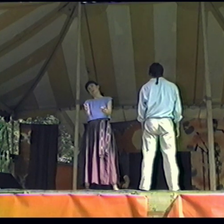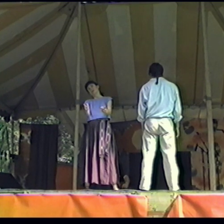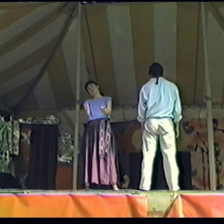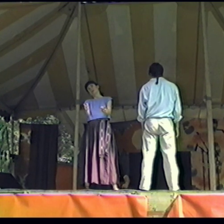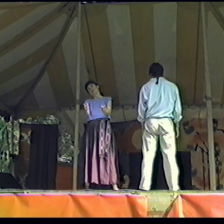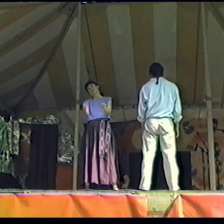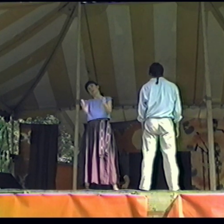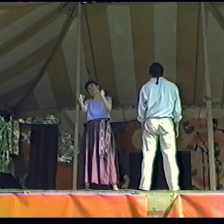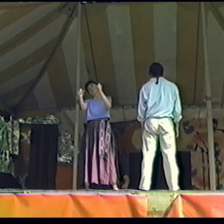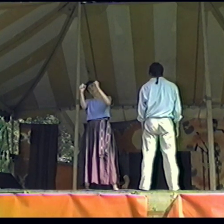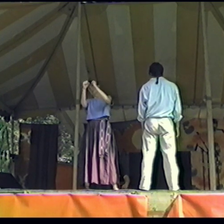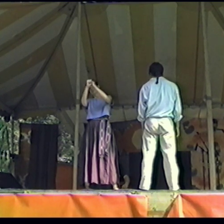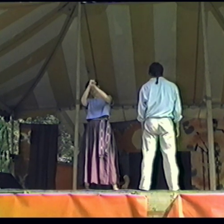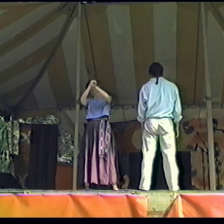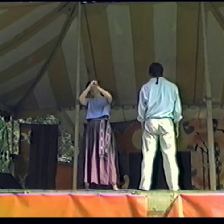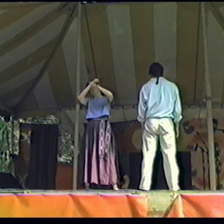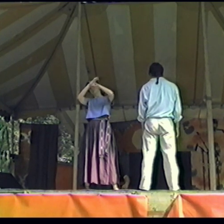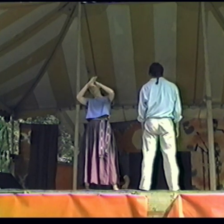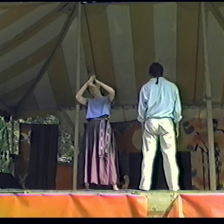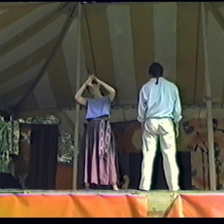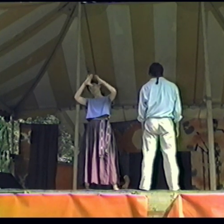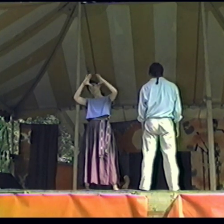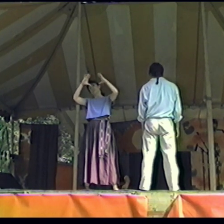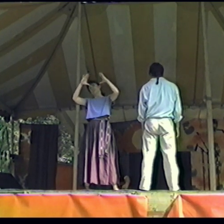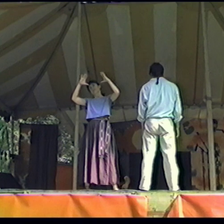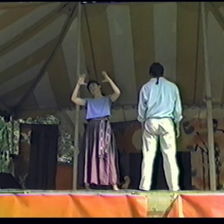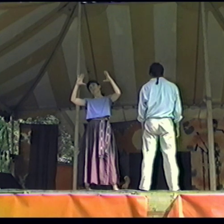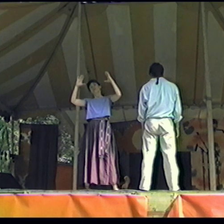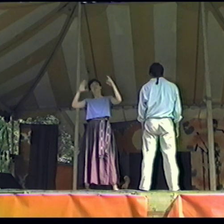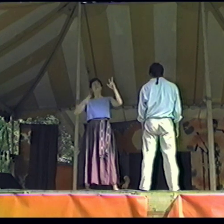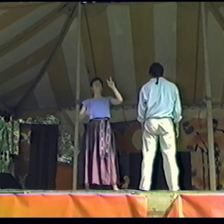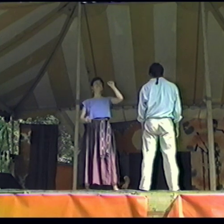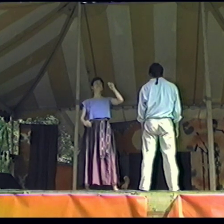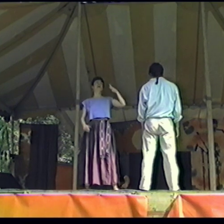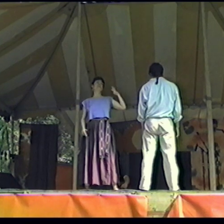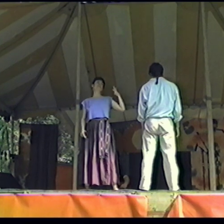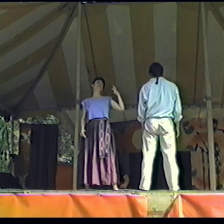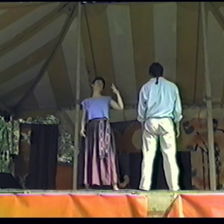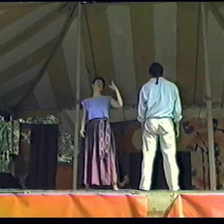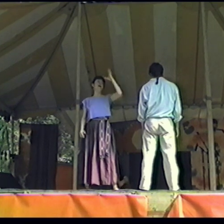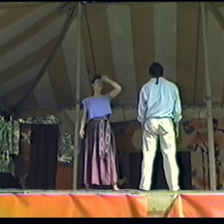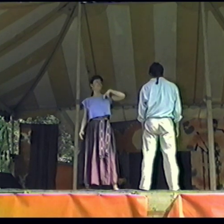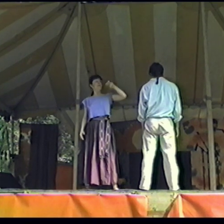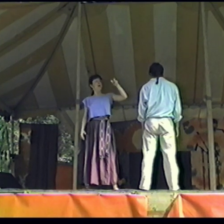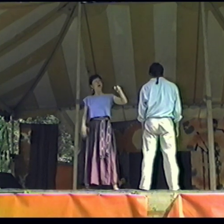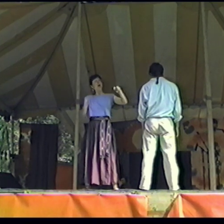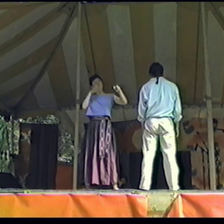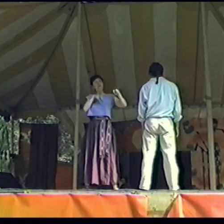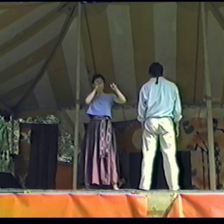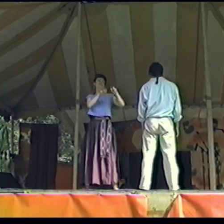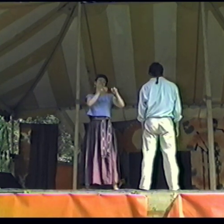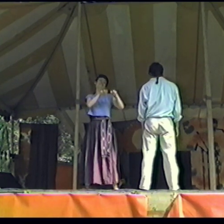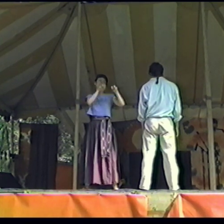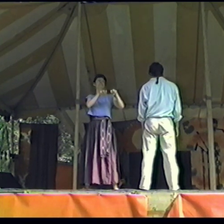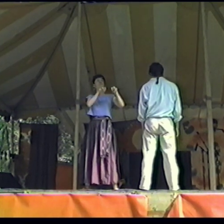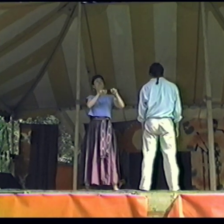A woman lies A piece of old memory There was a van, with a man in it